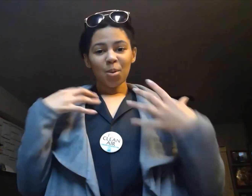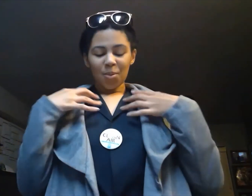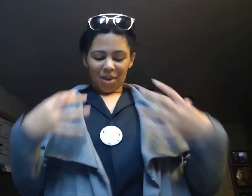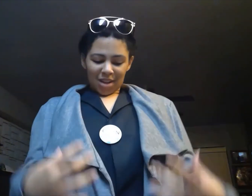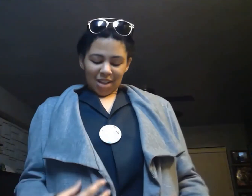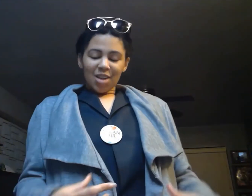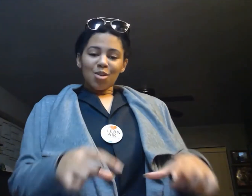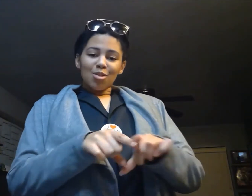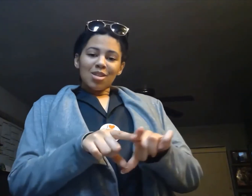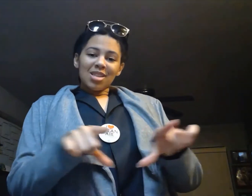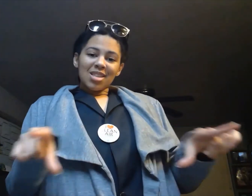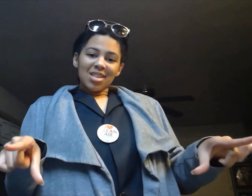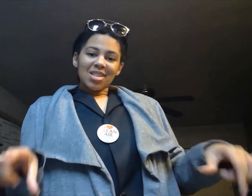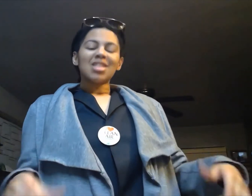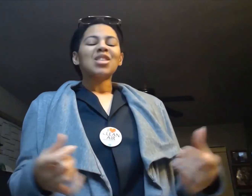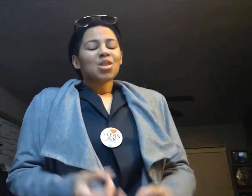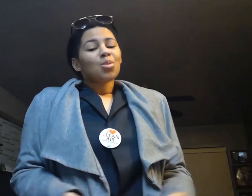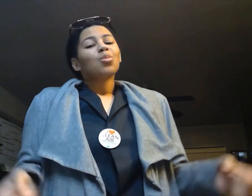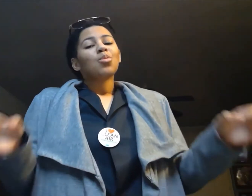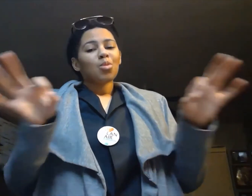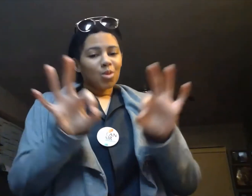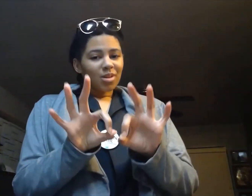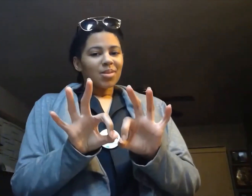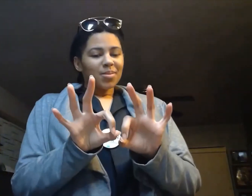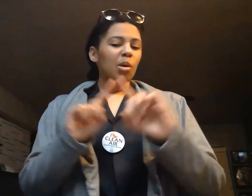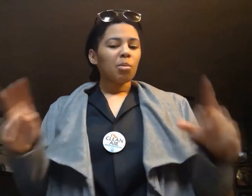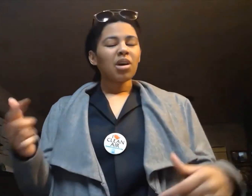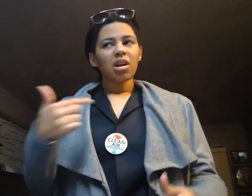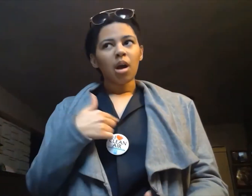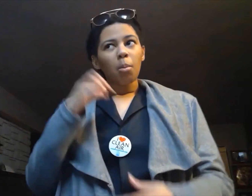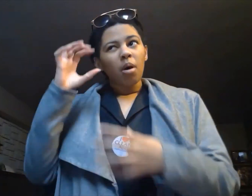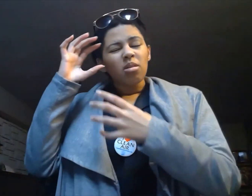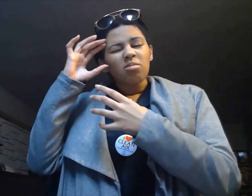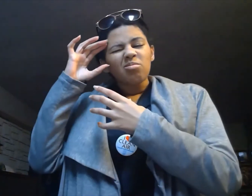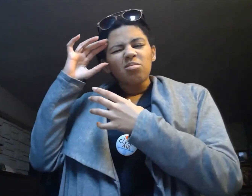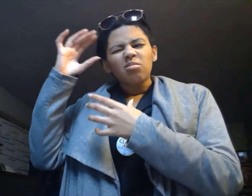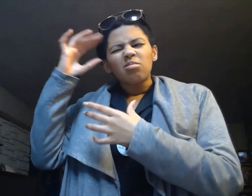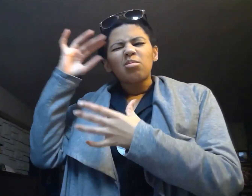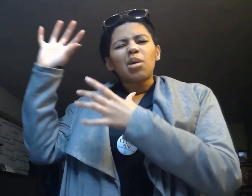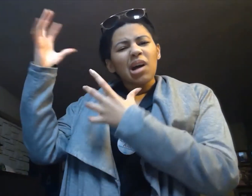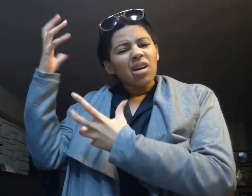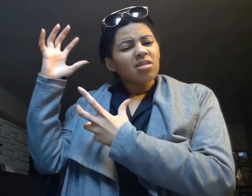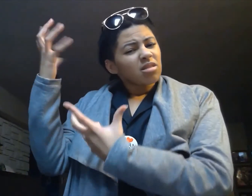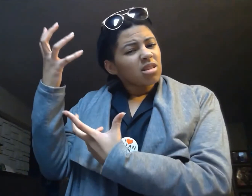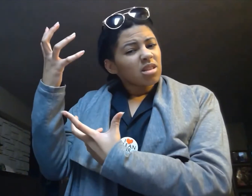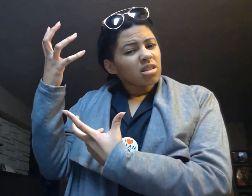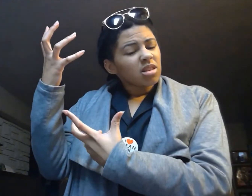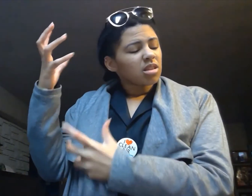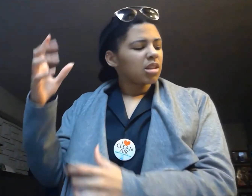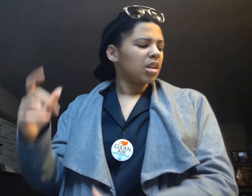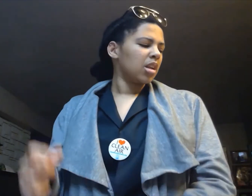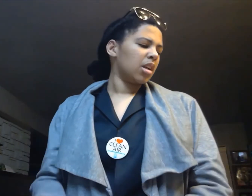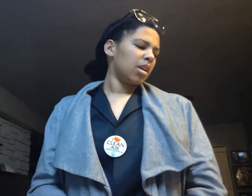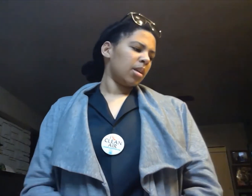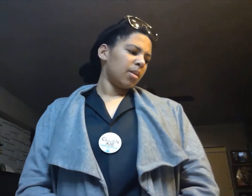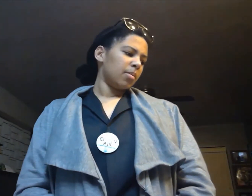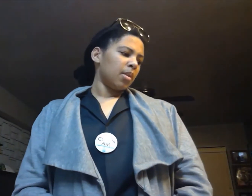Yes, human body language is still important. But, I am baffled,